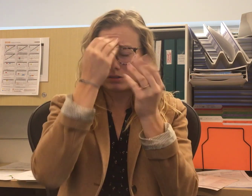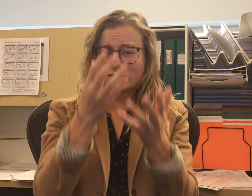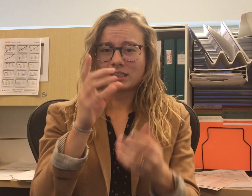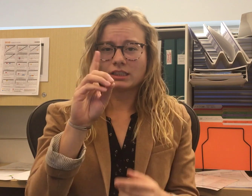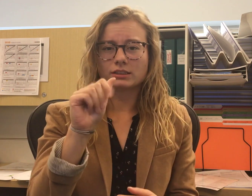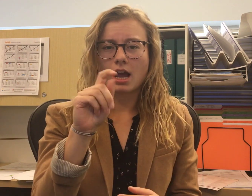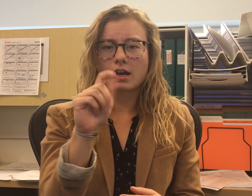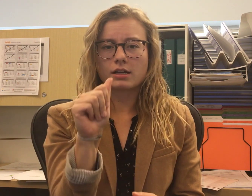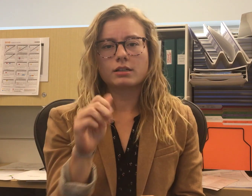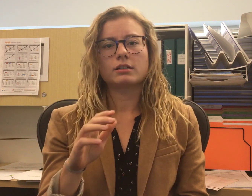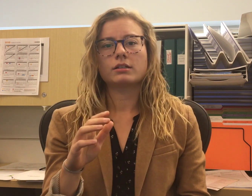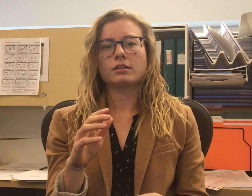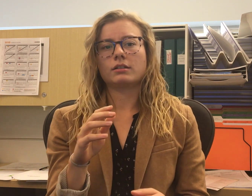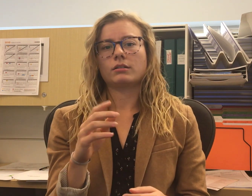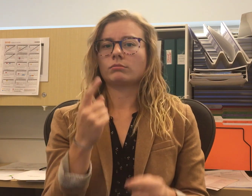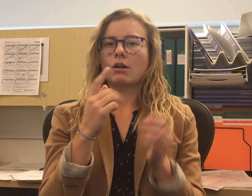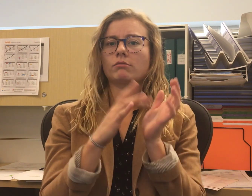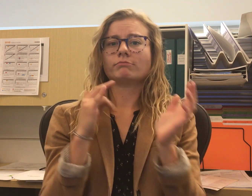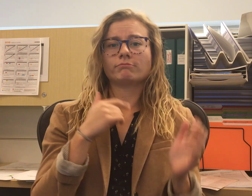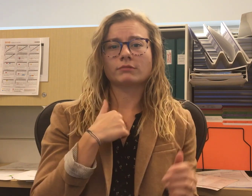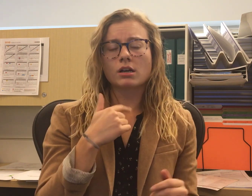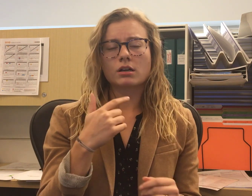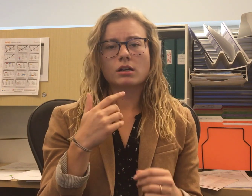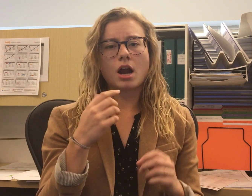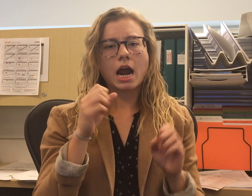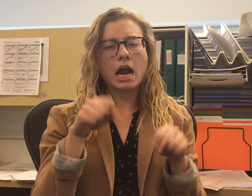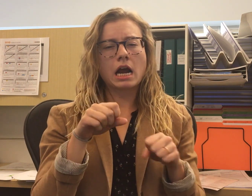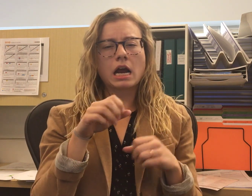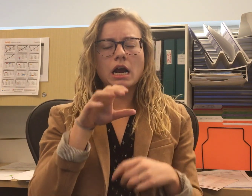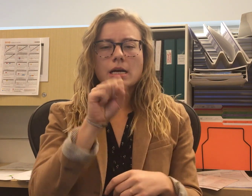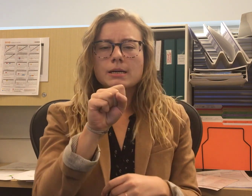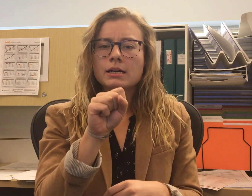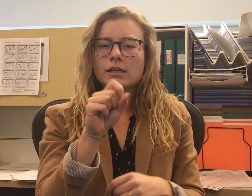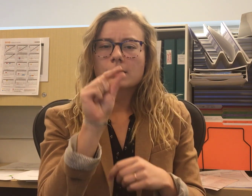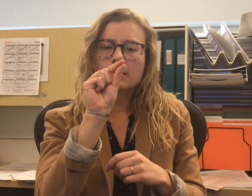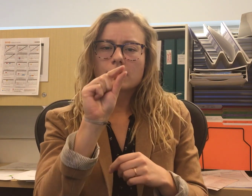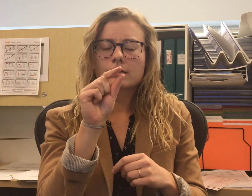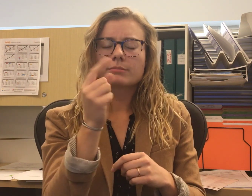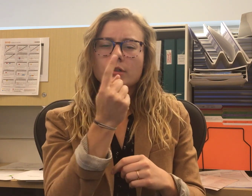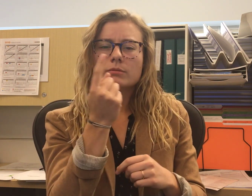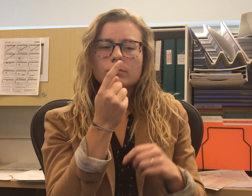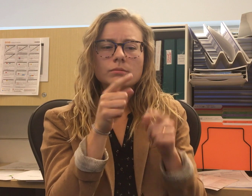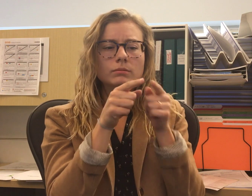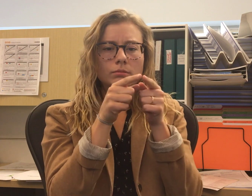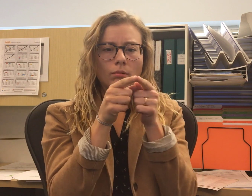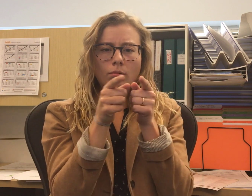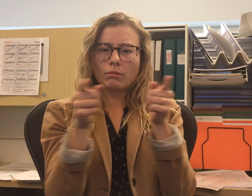an advantage is that I can quickly catch even the slightest error.